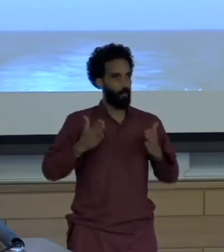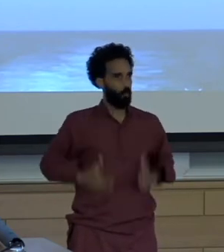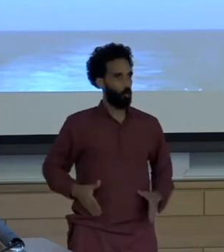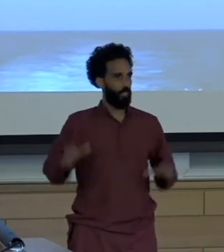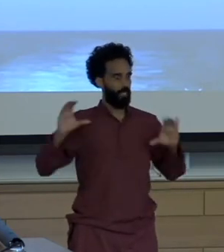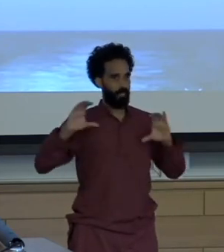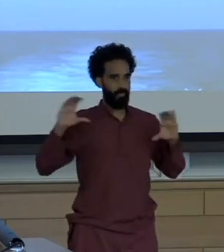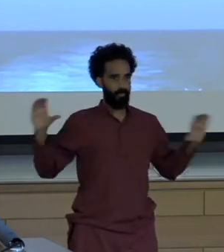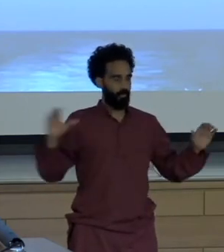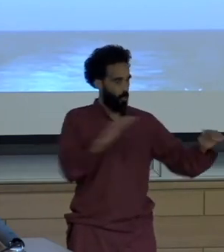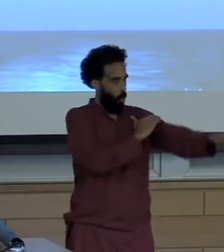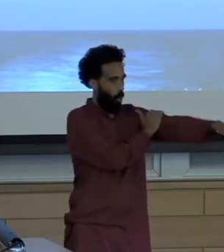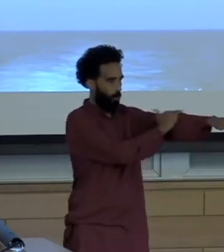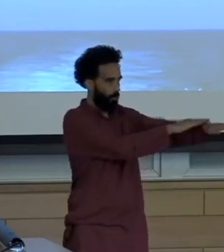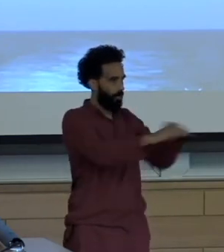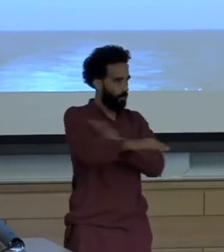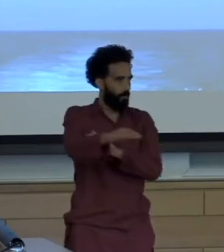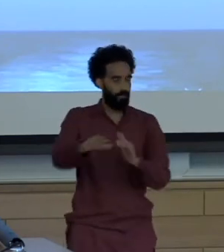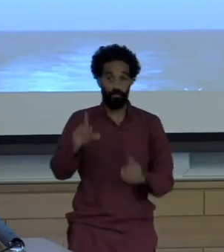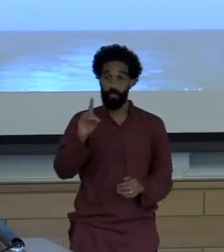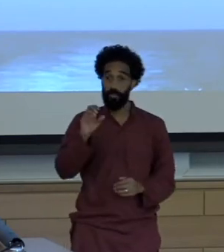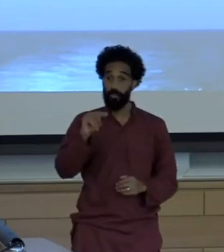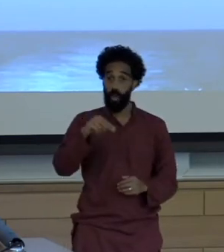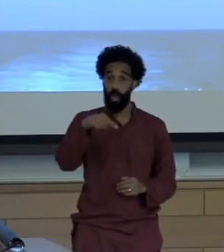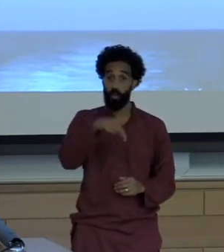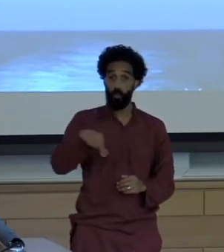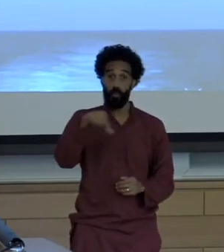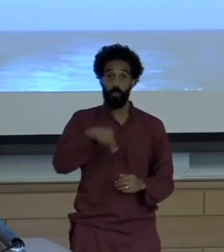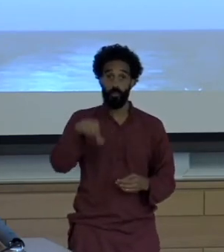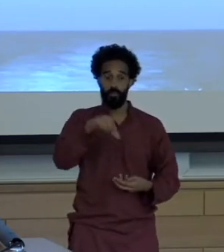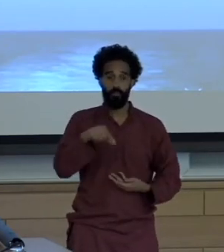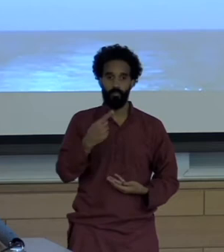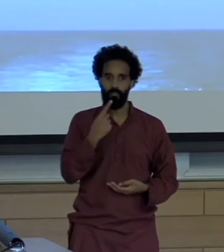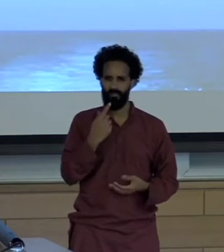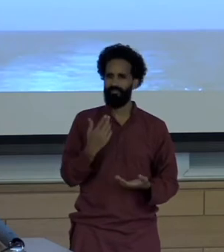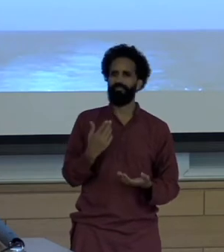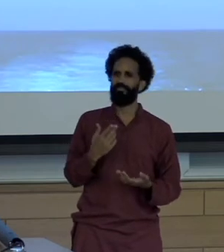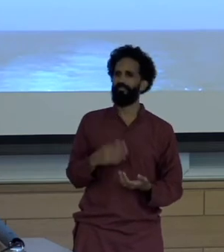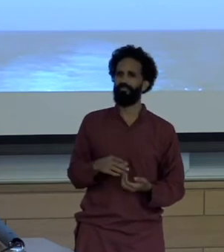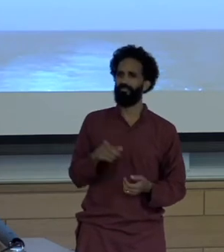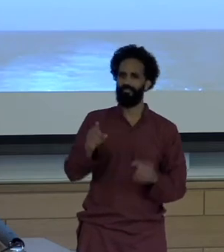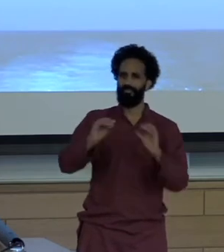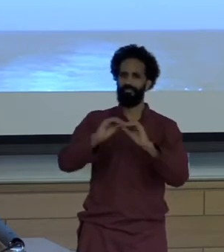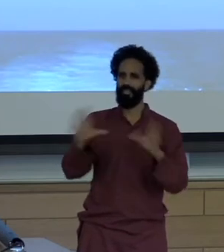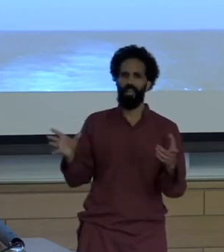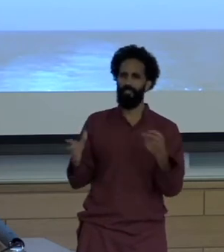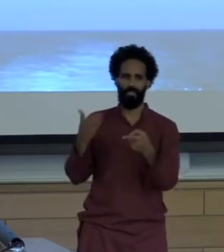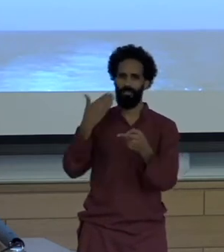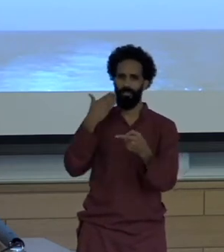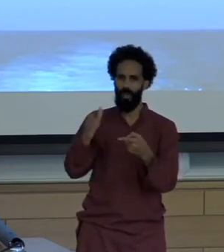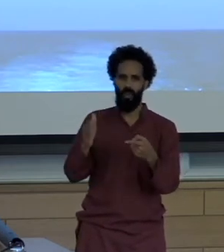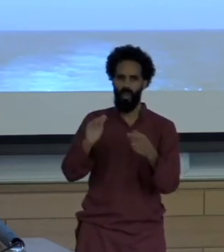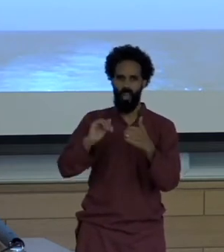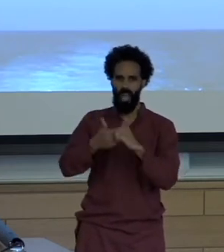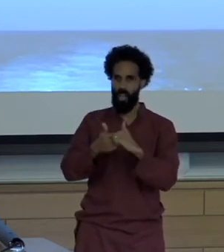Obviously replied Don Quixote, you don't know much about adventure as